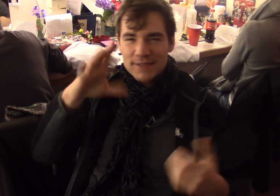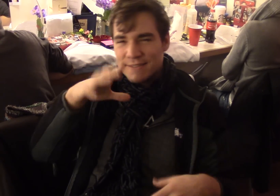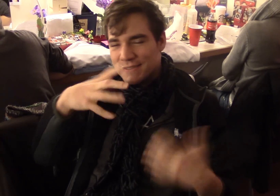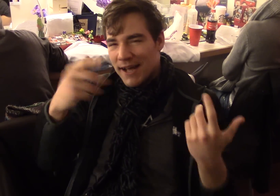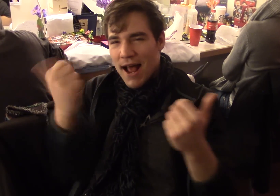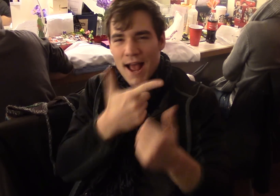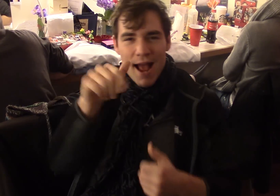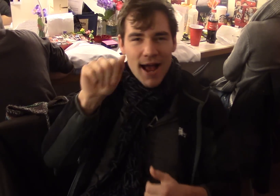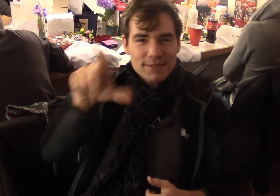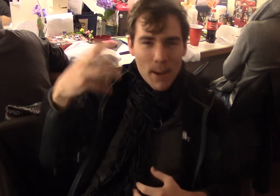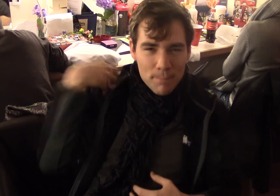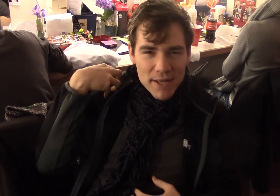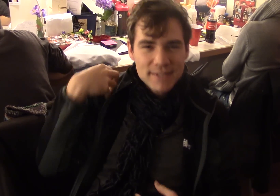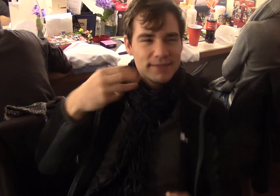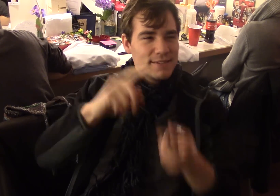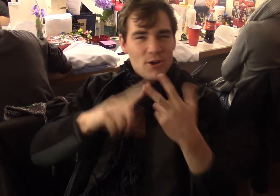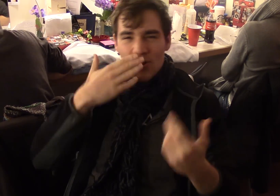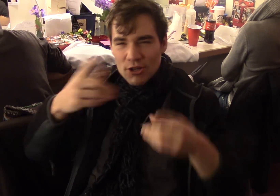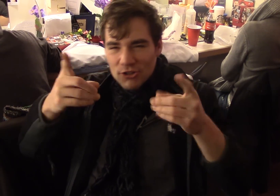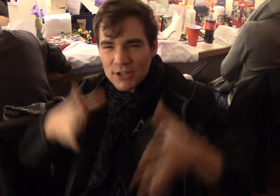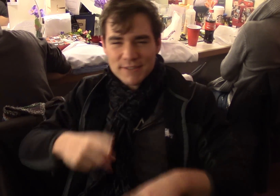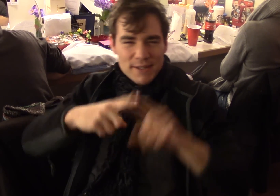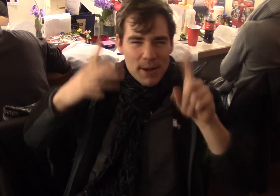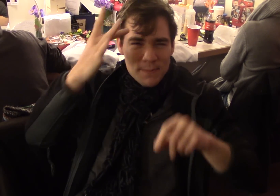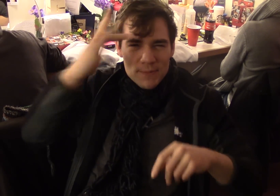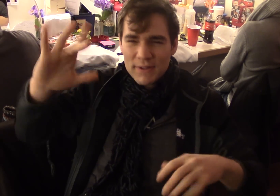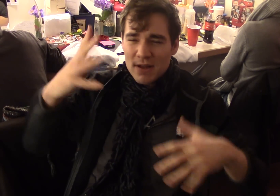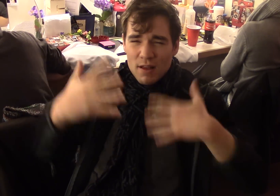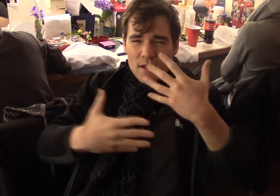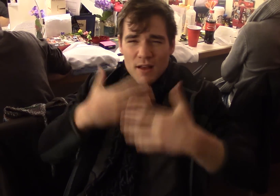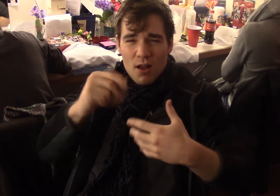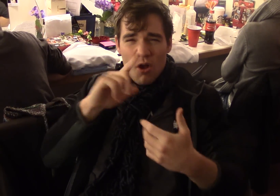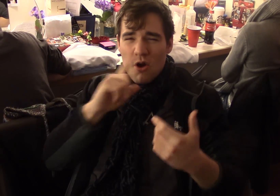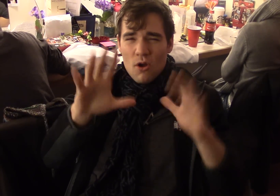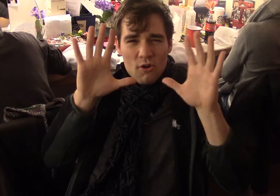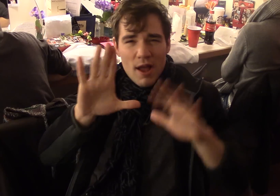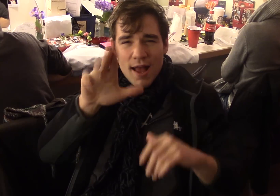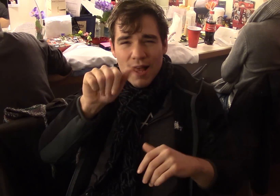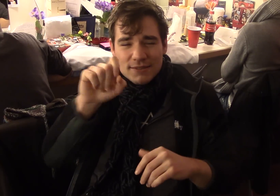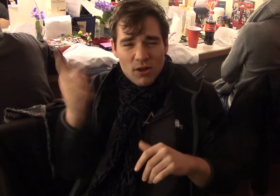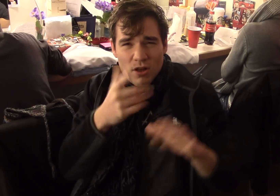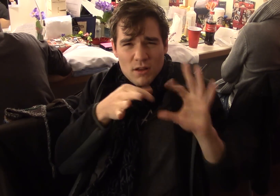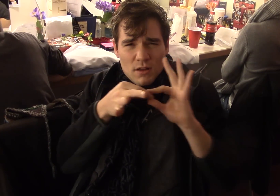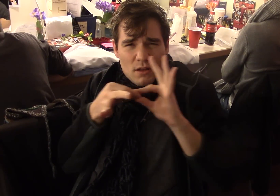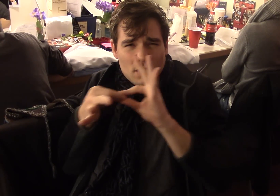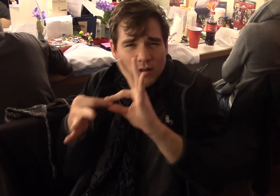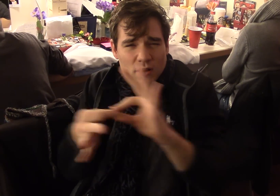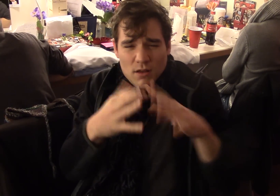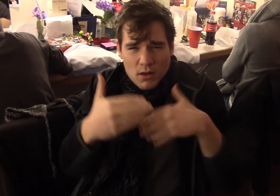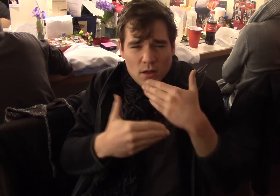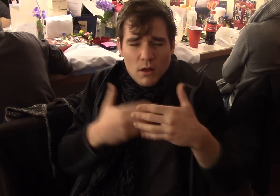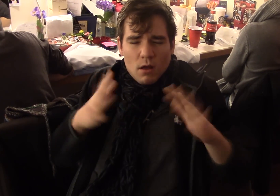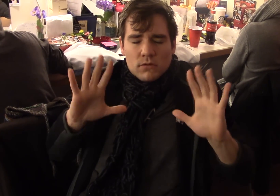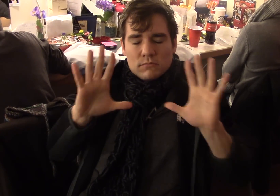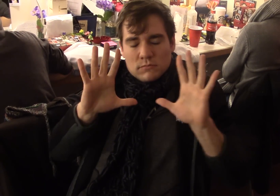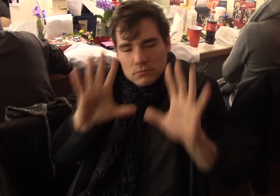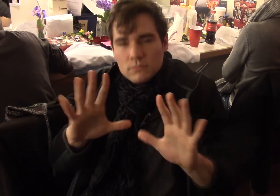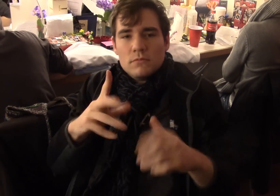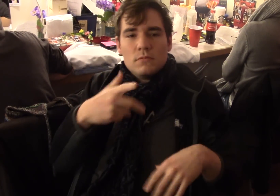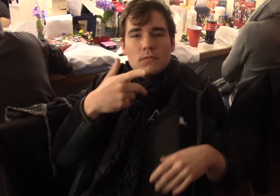be involved in this all the ASL Master, we have such a great director in Michael the whole cast we have such a bond we are such a family